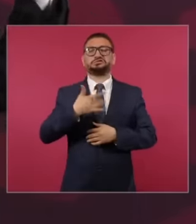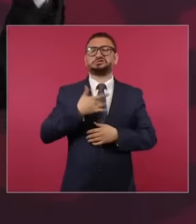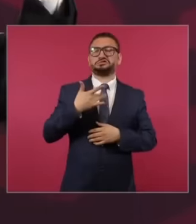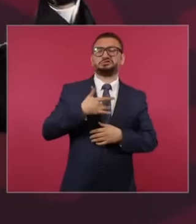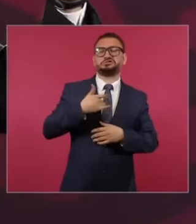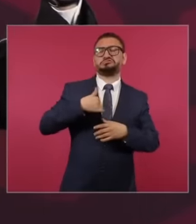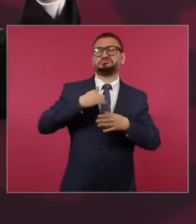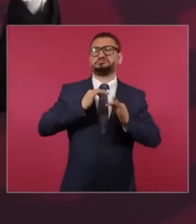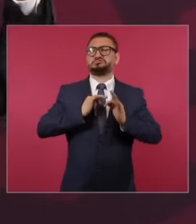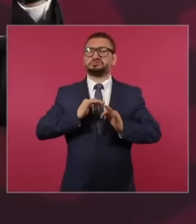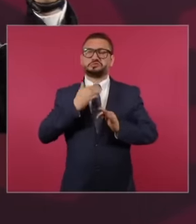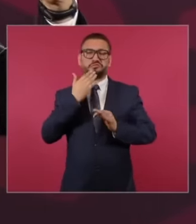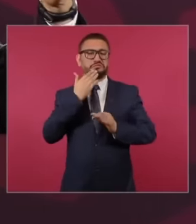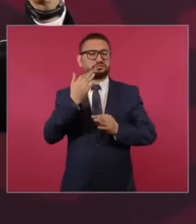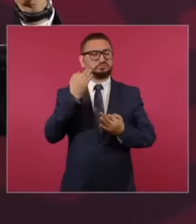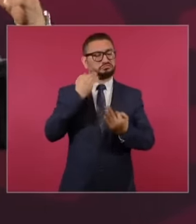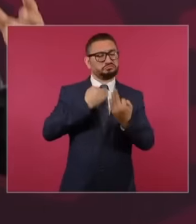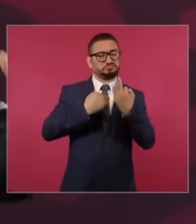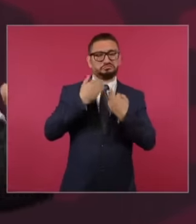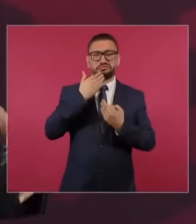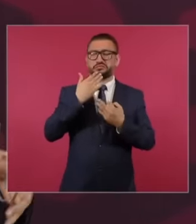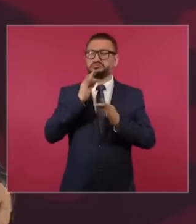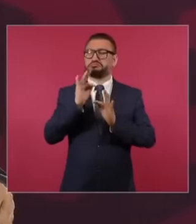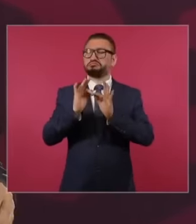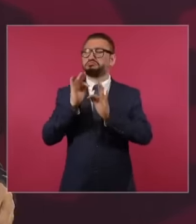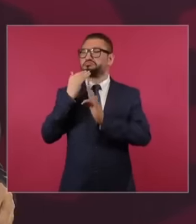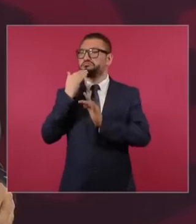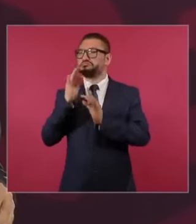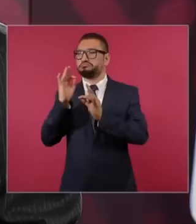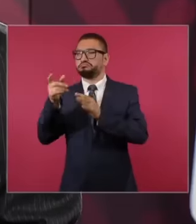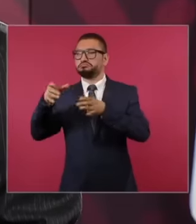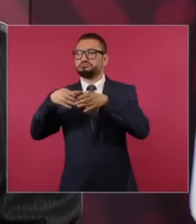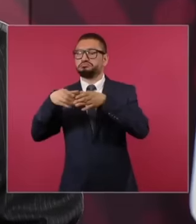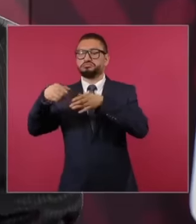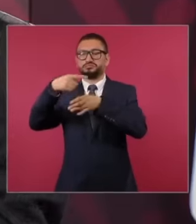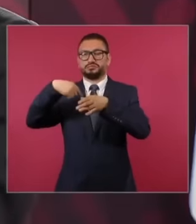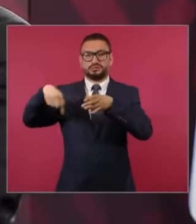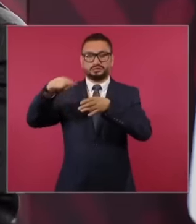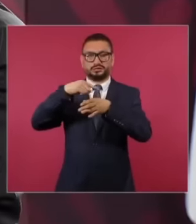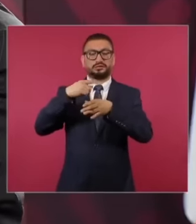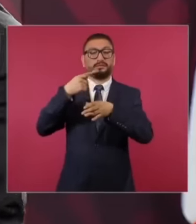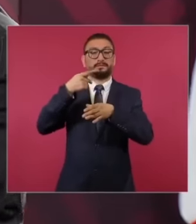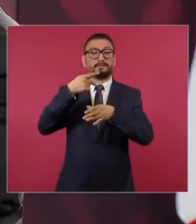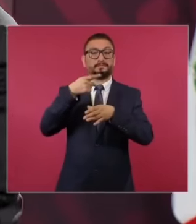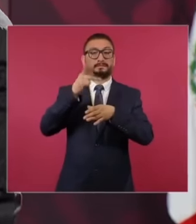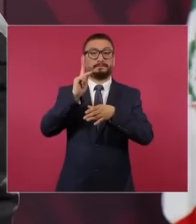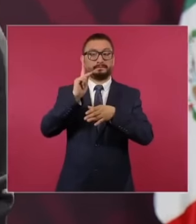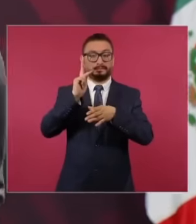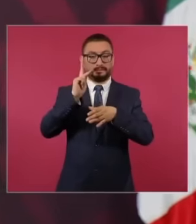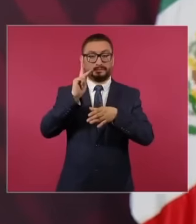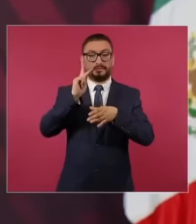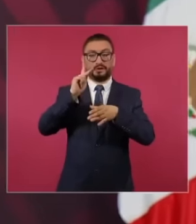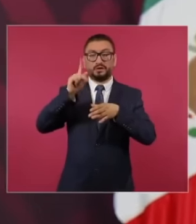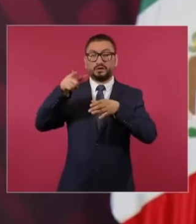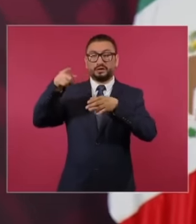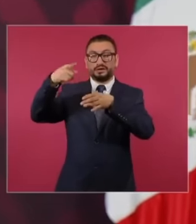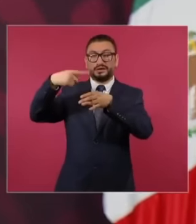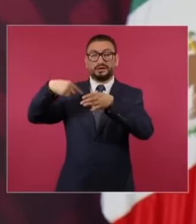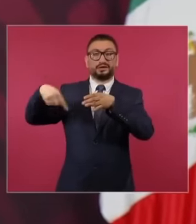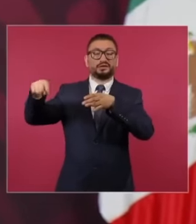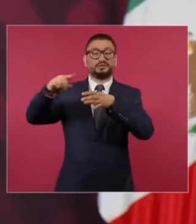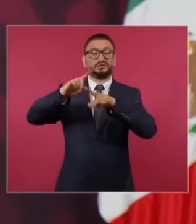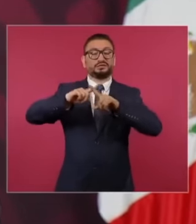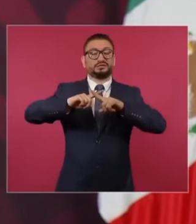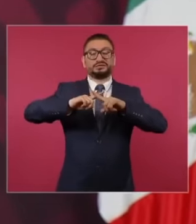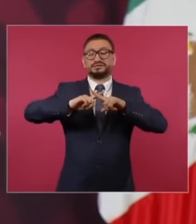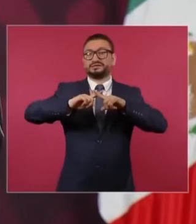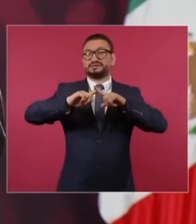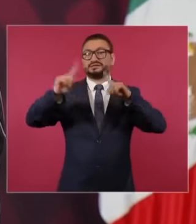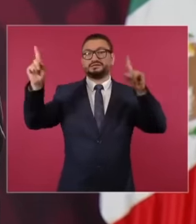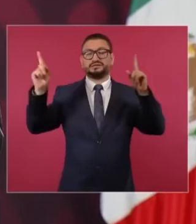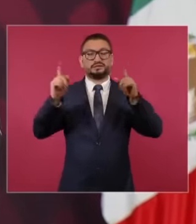but they are completely divorced from the people.